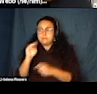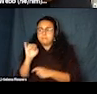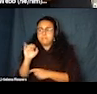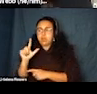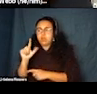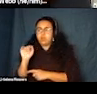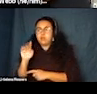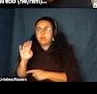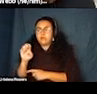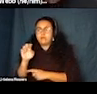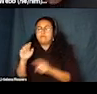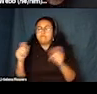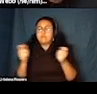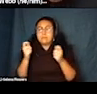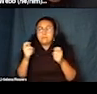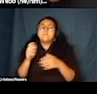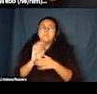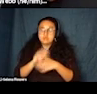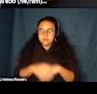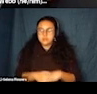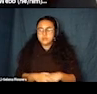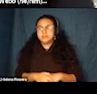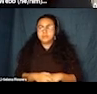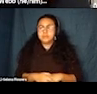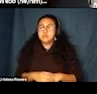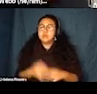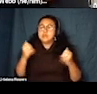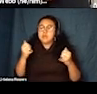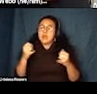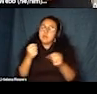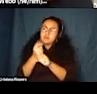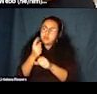inaugural film X. While working in the U.S. I will be attending this